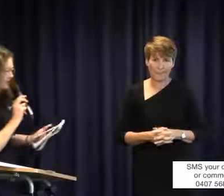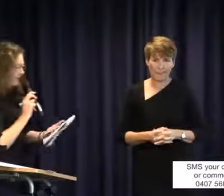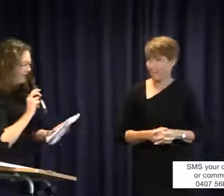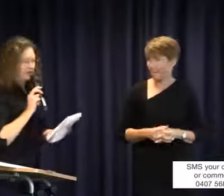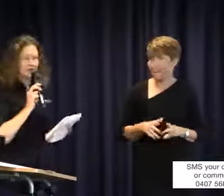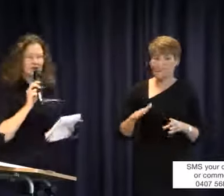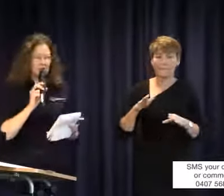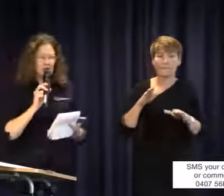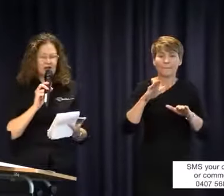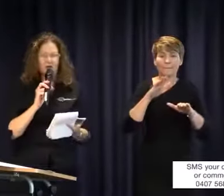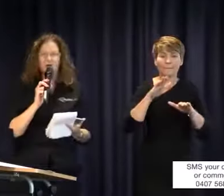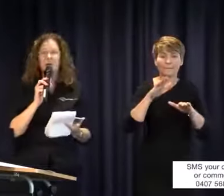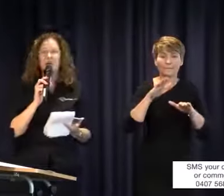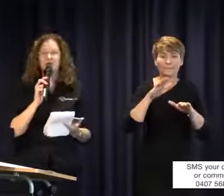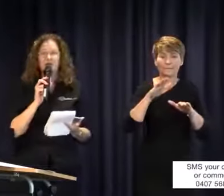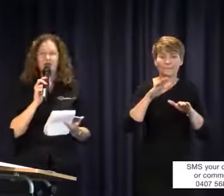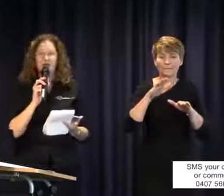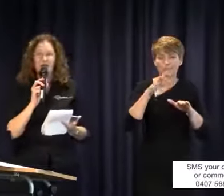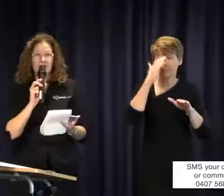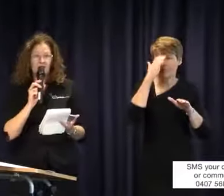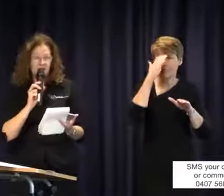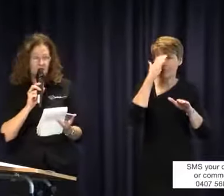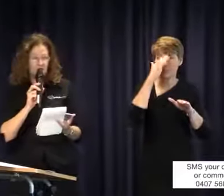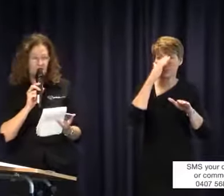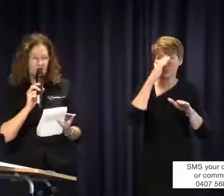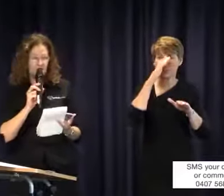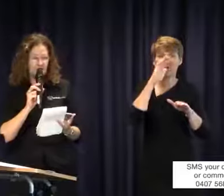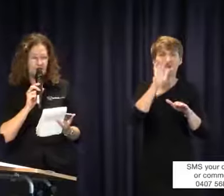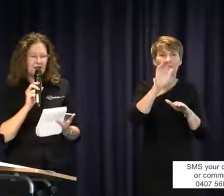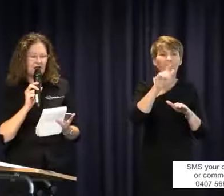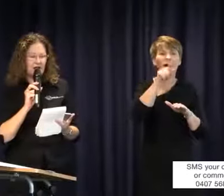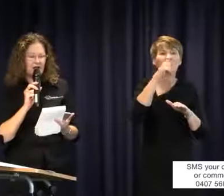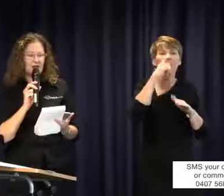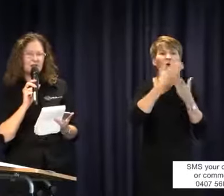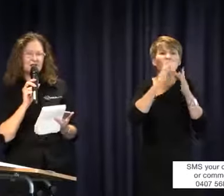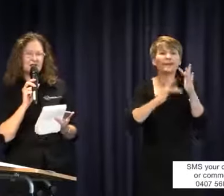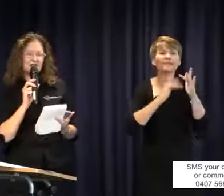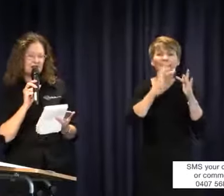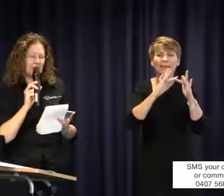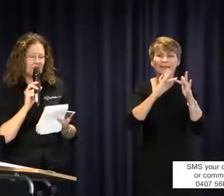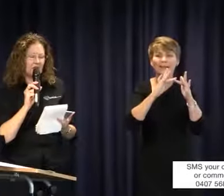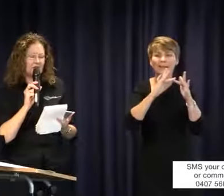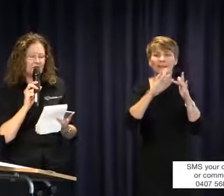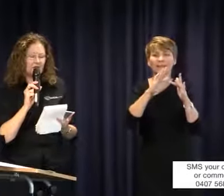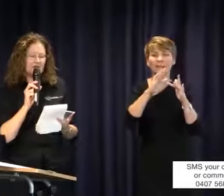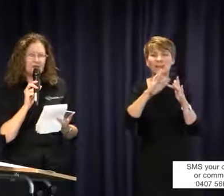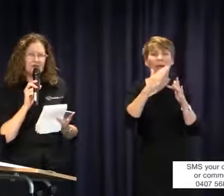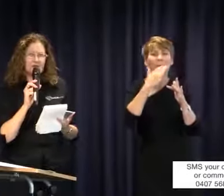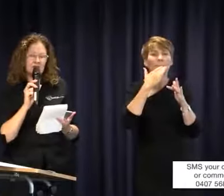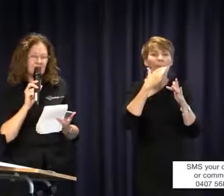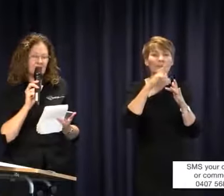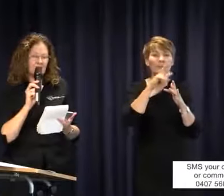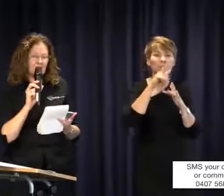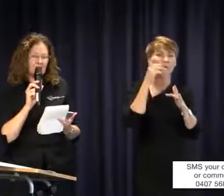Just a reminder to the people out there in live stream land to please SMS the number